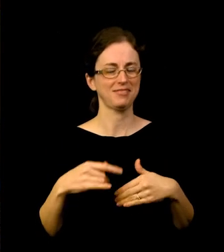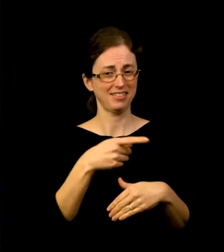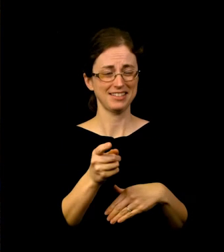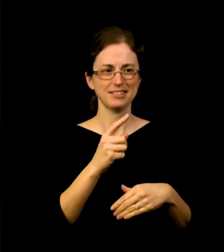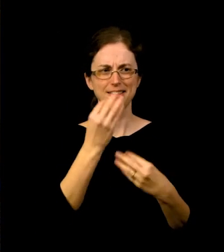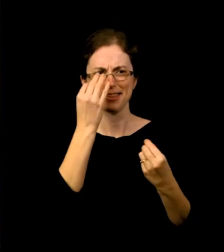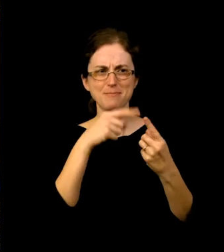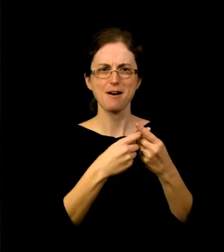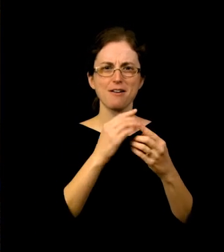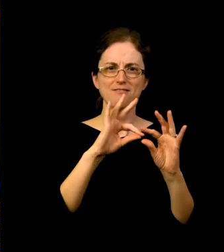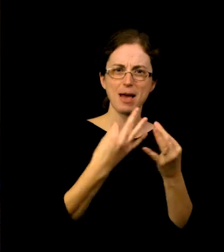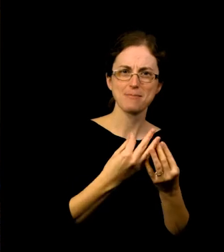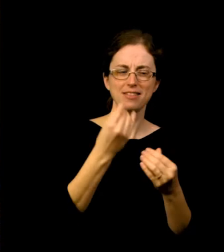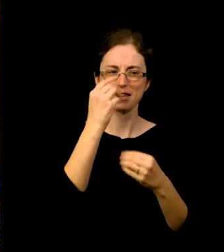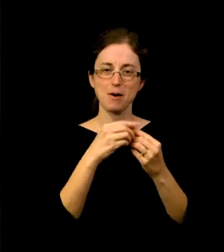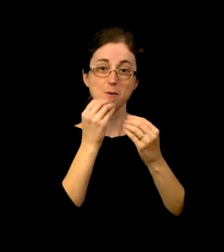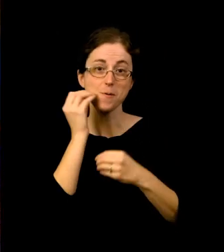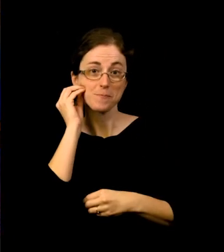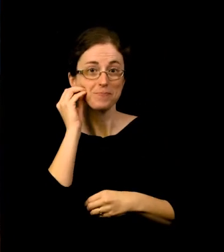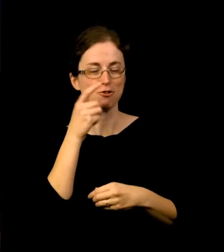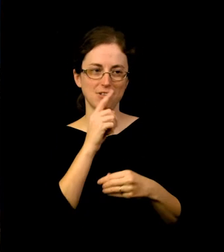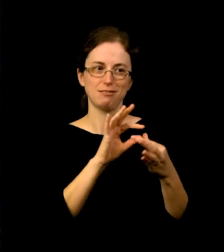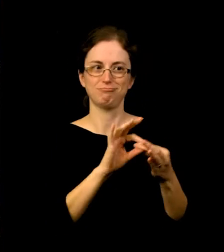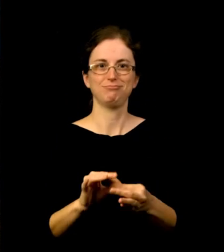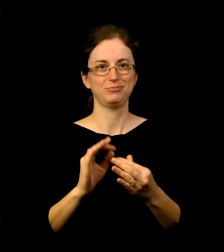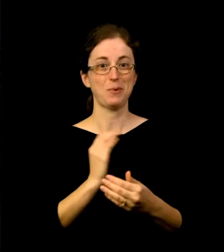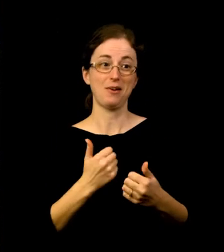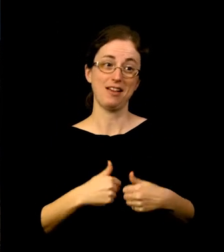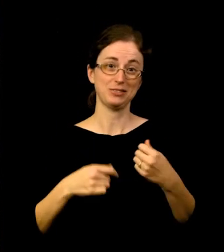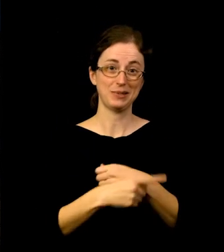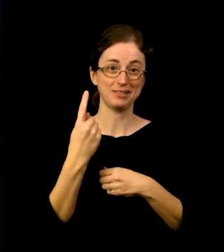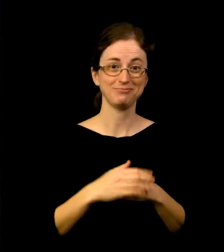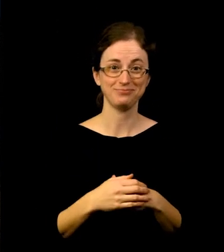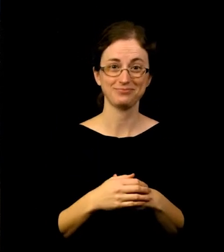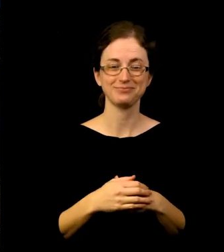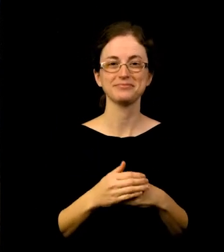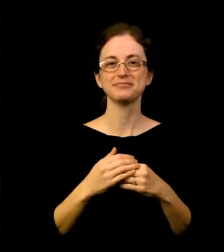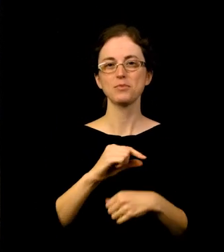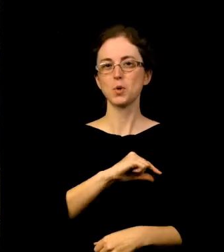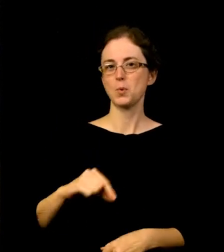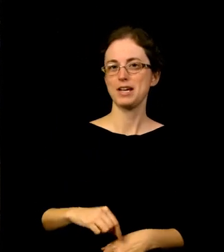I look forward to welcoming you to this exhibition. Queen Nefertari's Egypt is a beautiful exploration